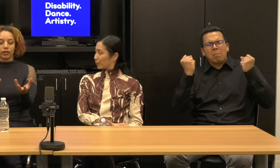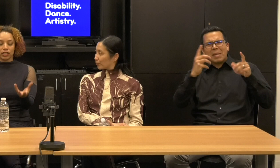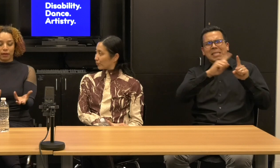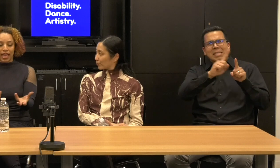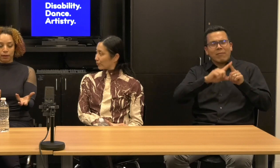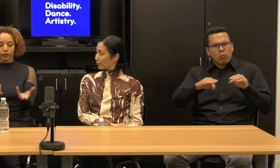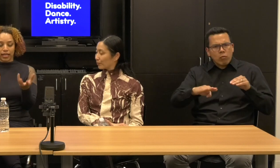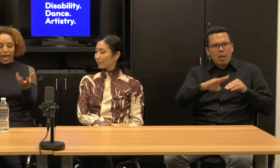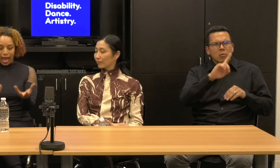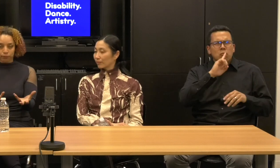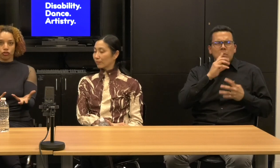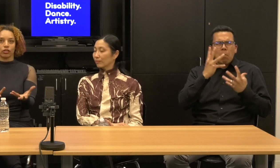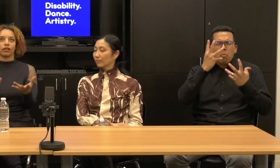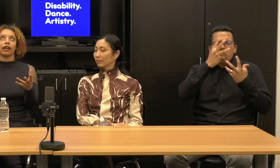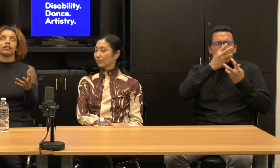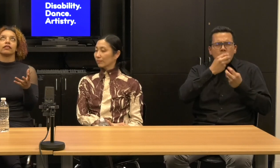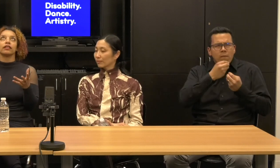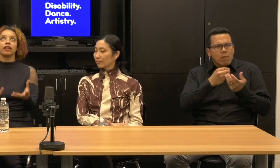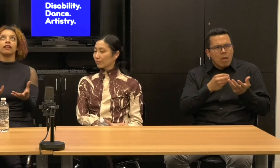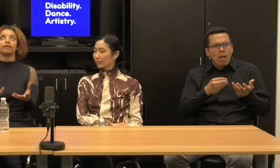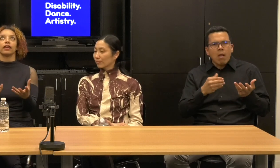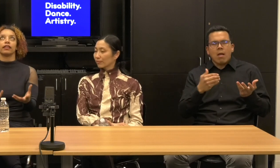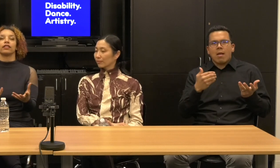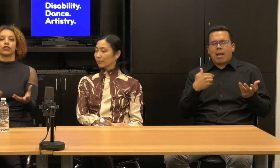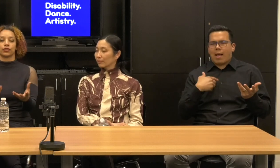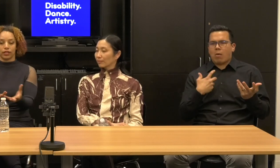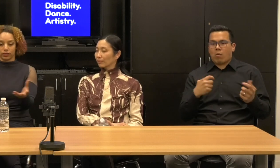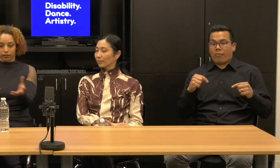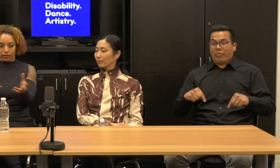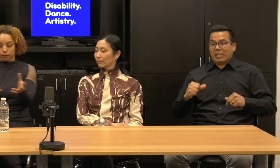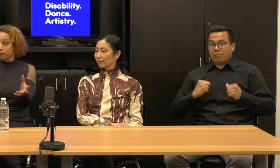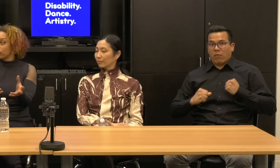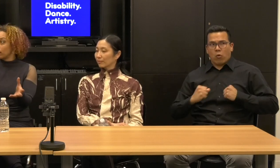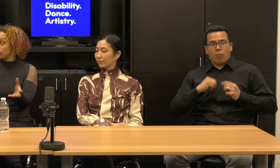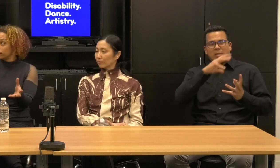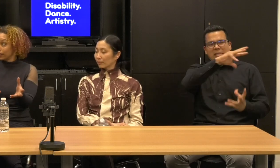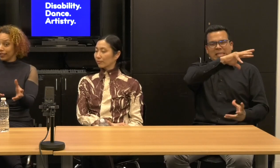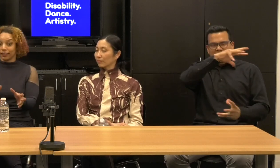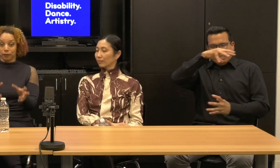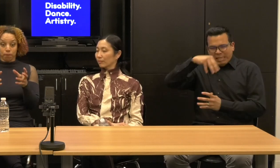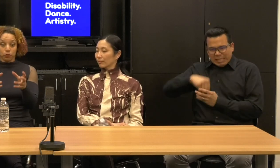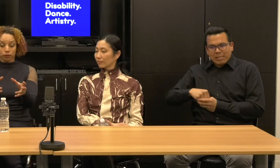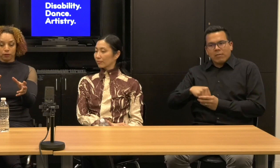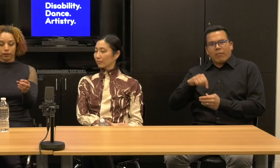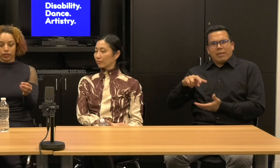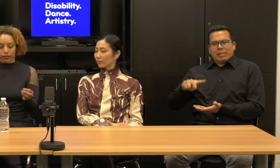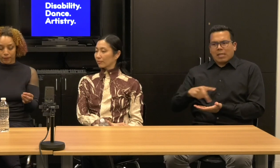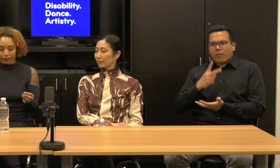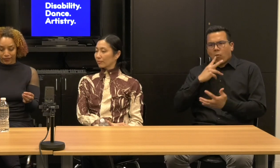And I wanted it to be able to capture and live in this moment of movement pleasure.